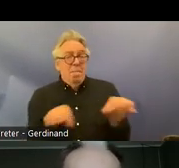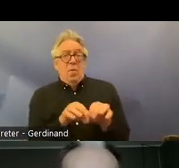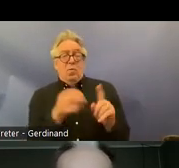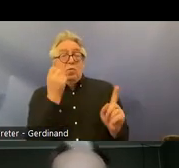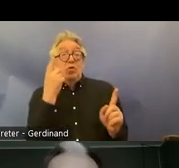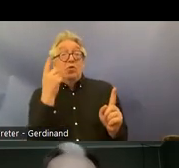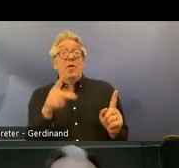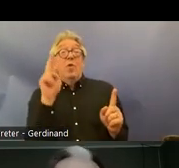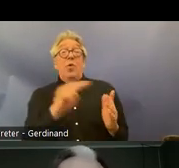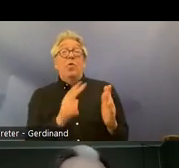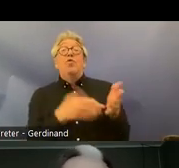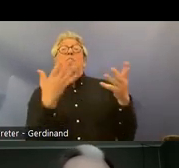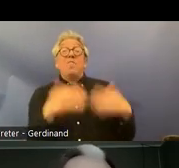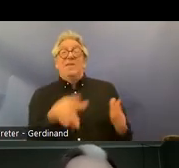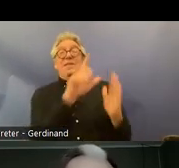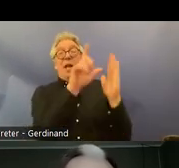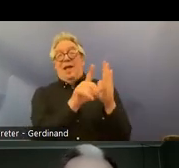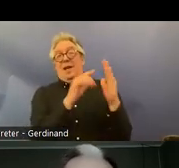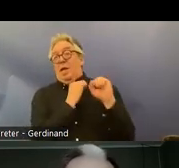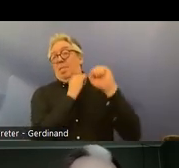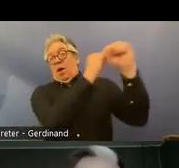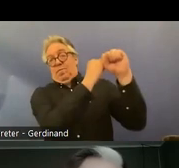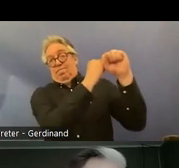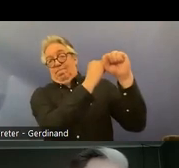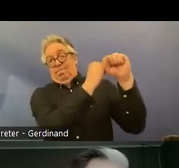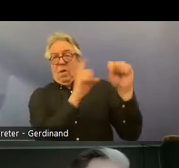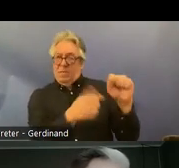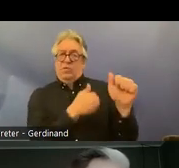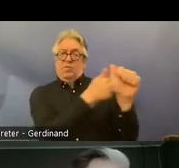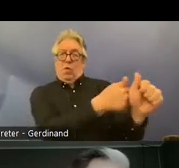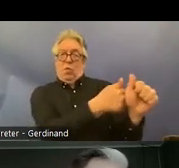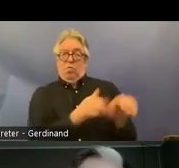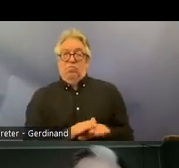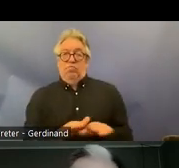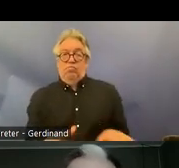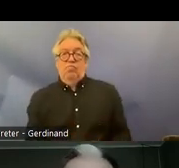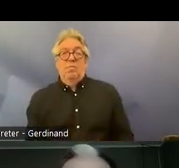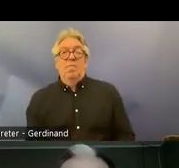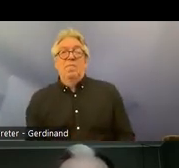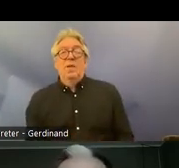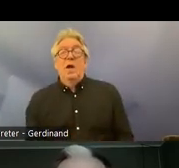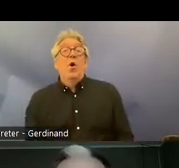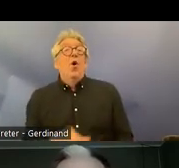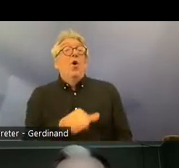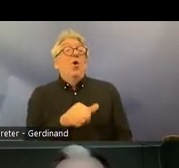thing is that uh in many countries uh there is a uh principle of presumption